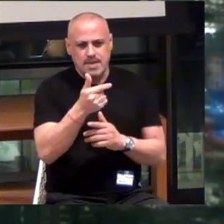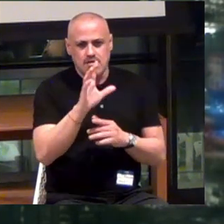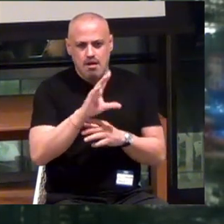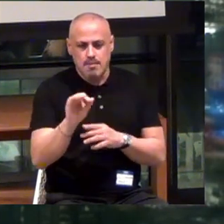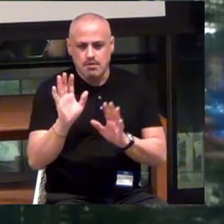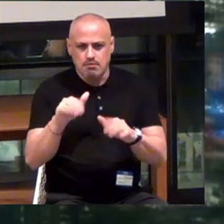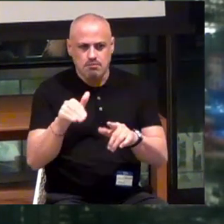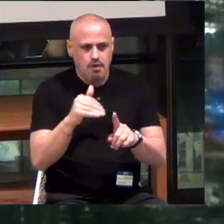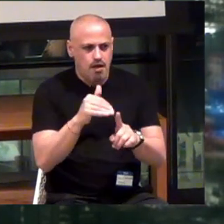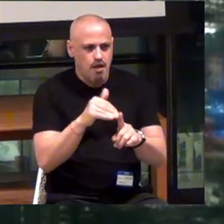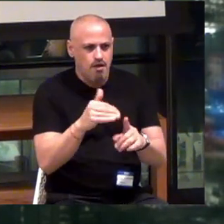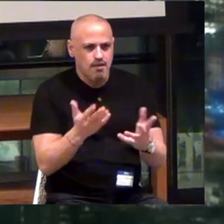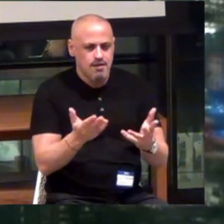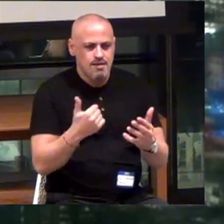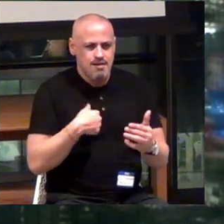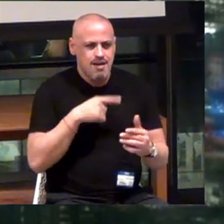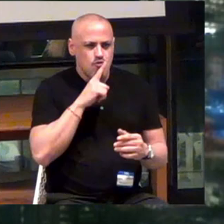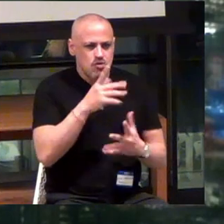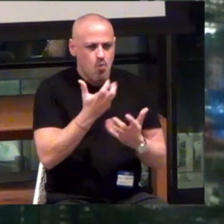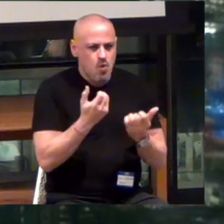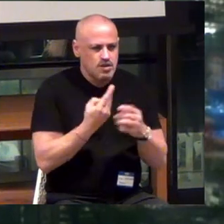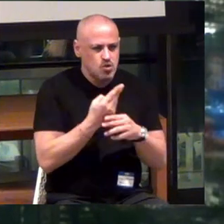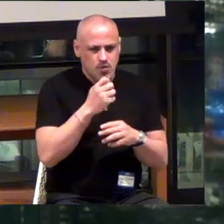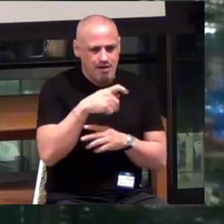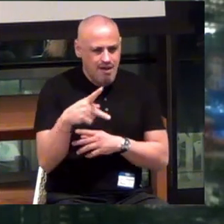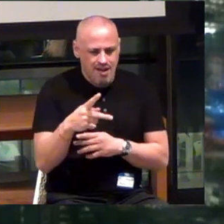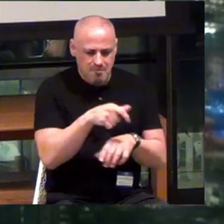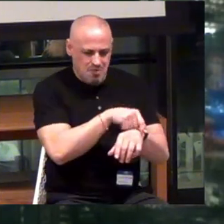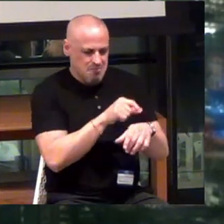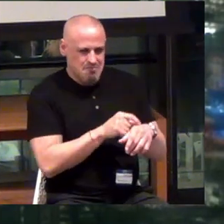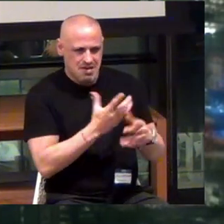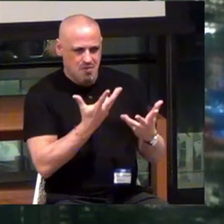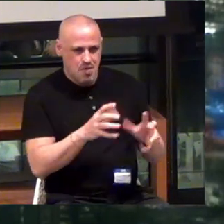Hey, I don't want to use your app or your band, but if I could take your haptic corridor